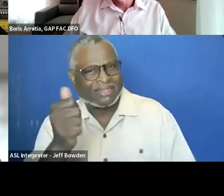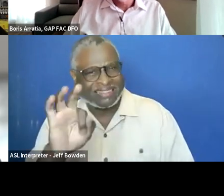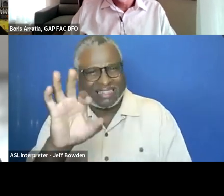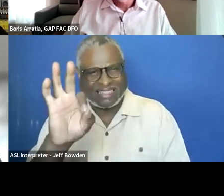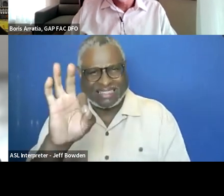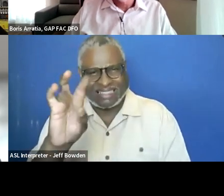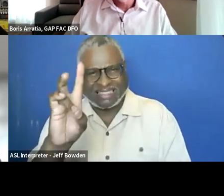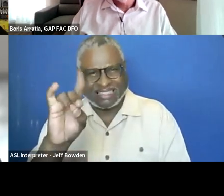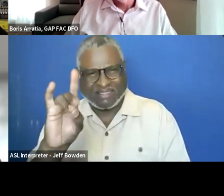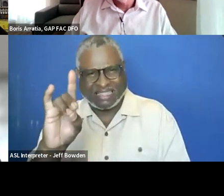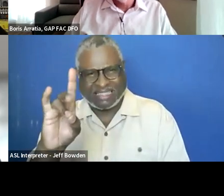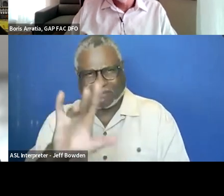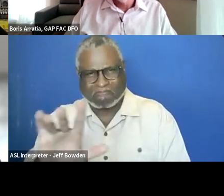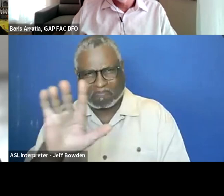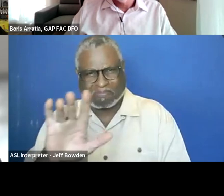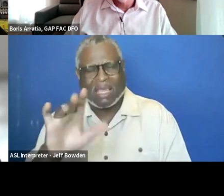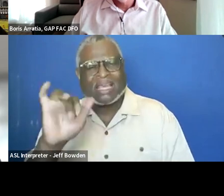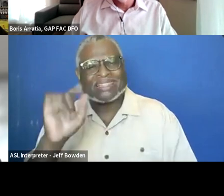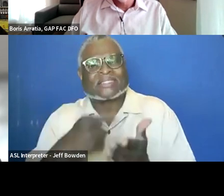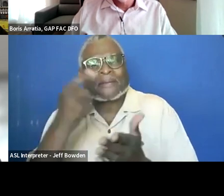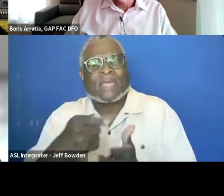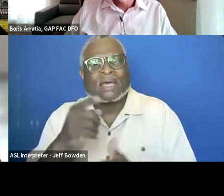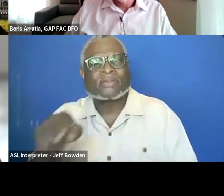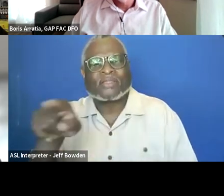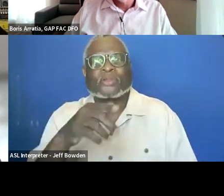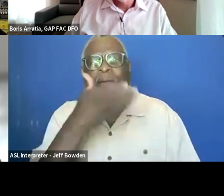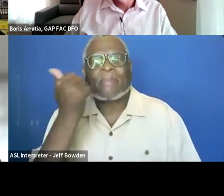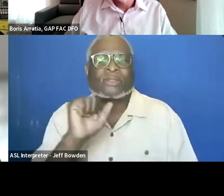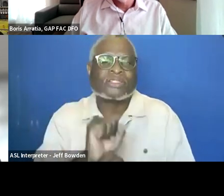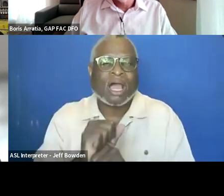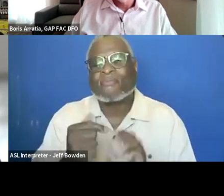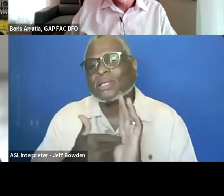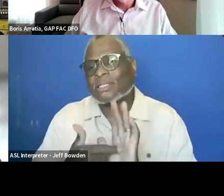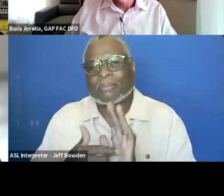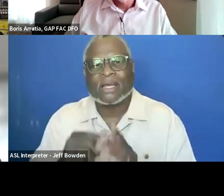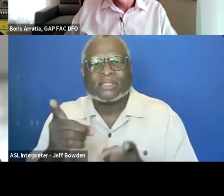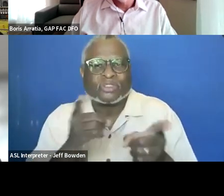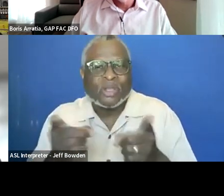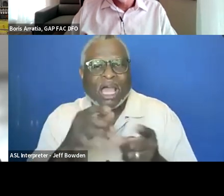and like sometimes they do a better job of like describing things like fax machines